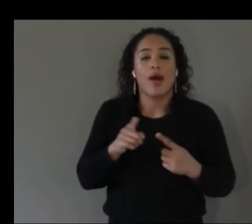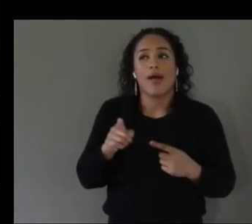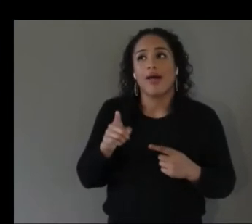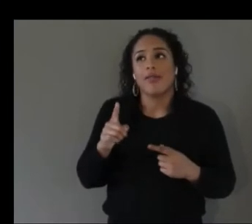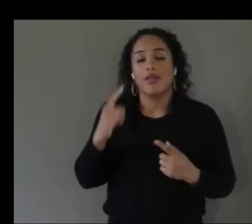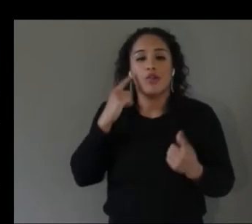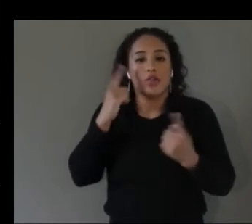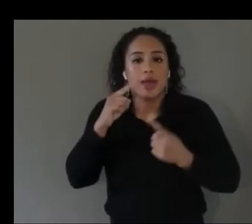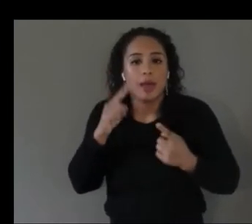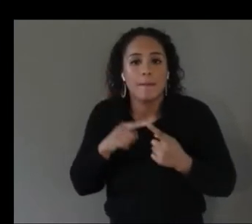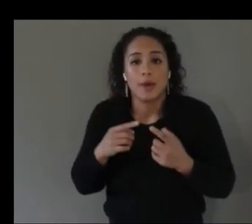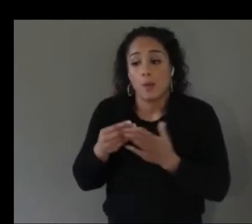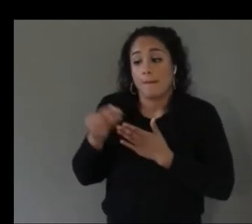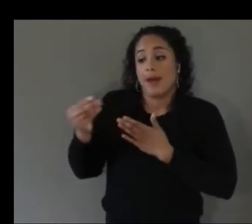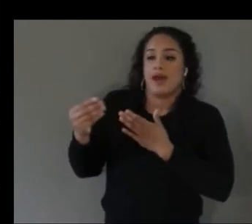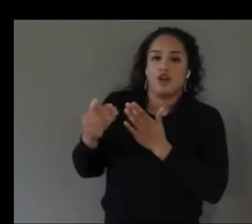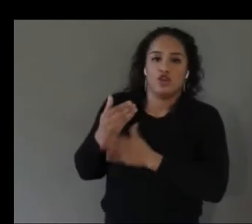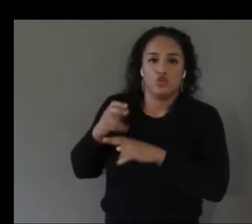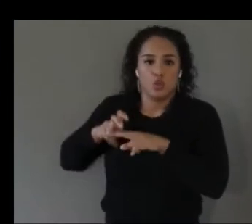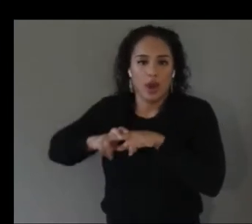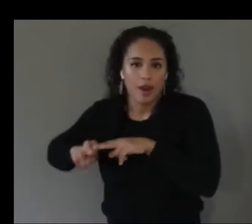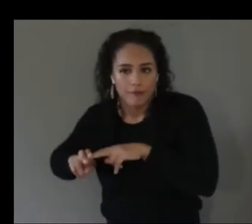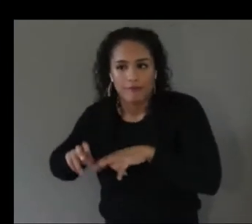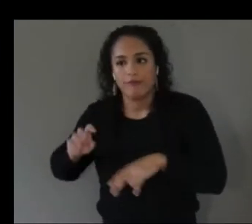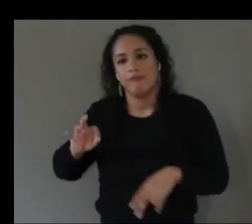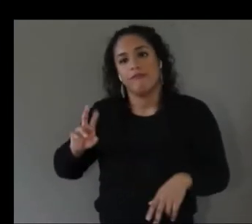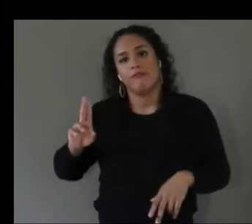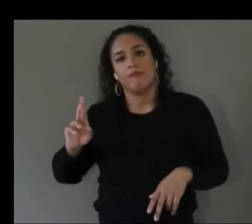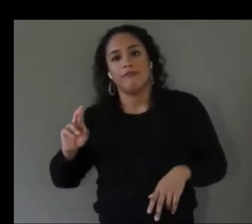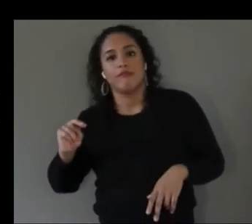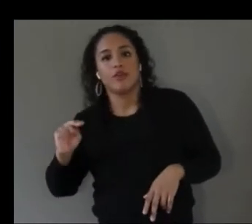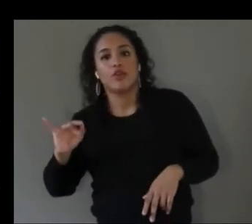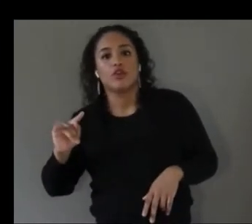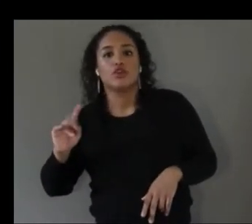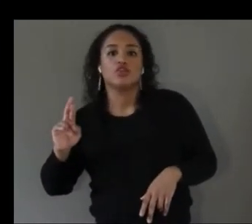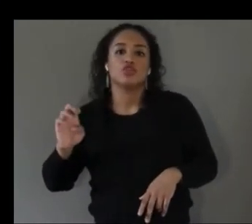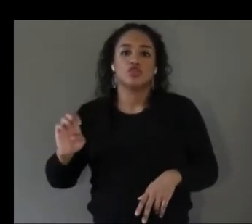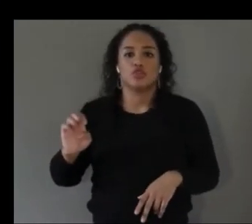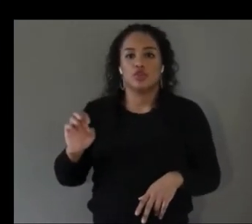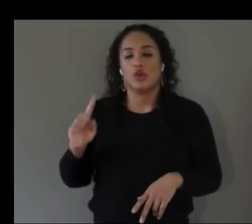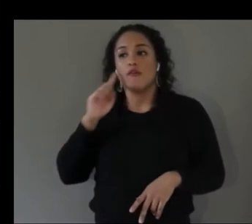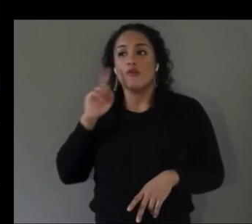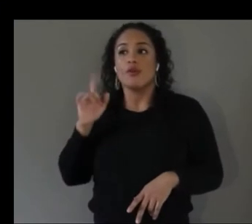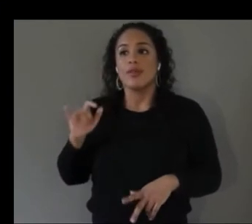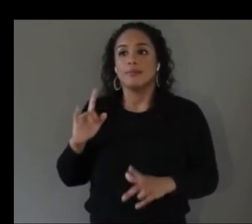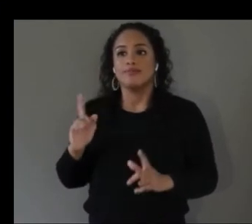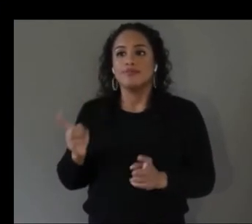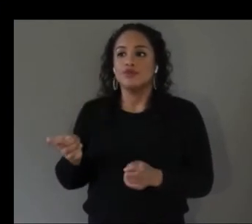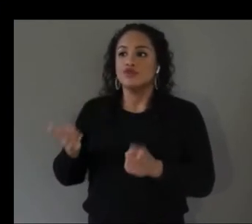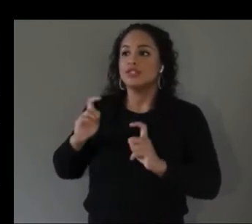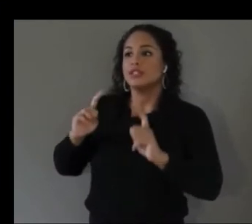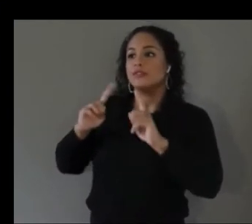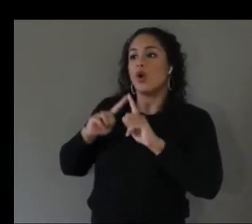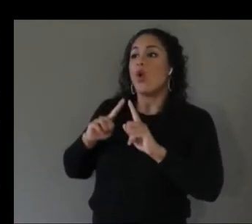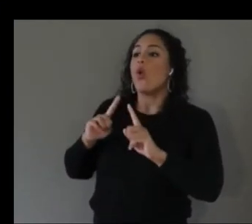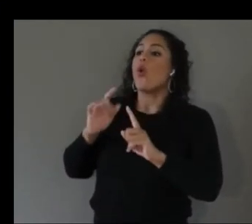um kind of a a simulation or a mock-up of what the room might look like right with the new furniture